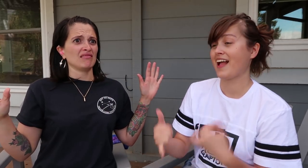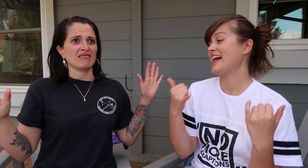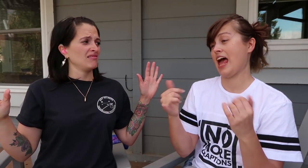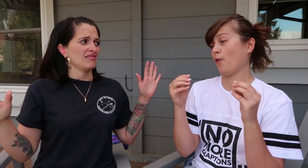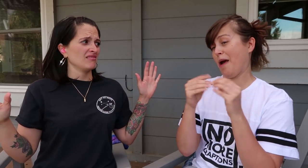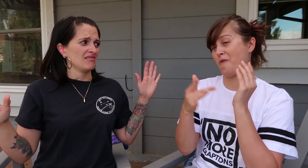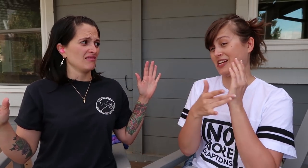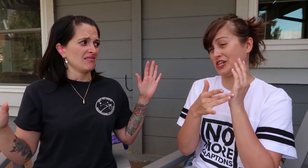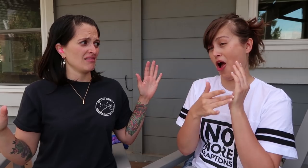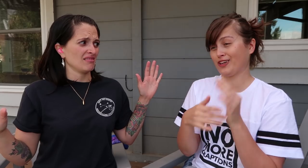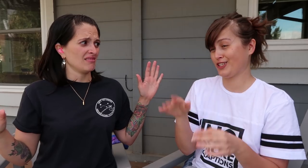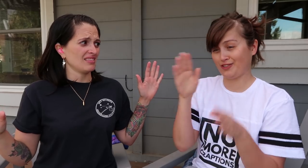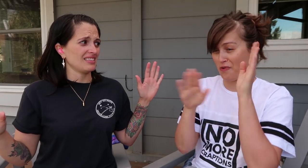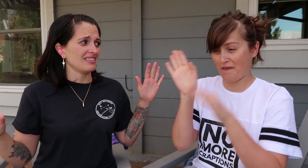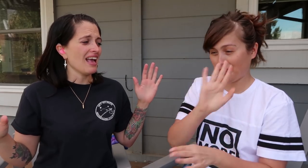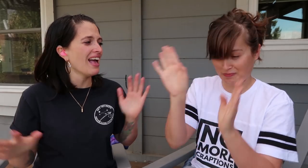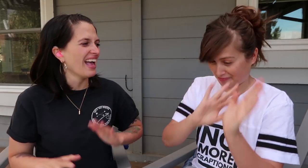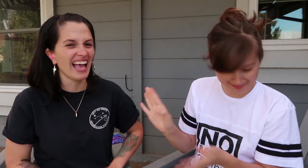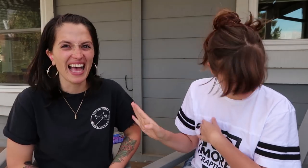Now, we have more technology so we don’t have to worry about that.